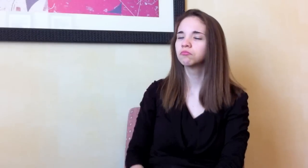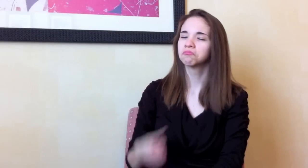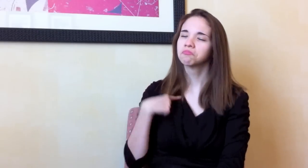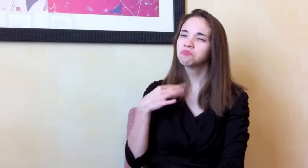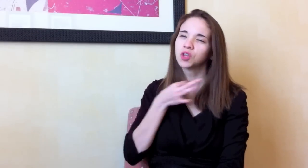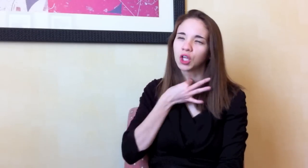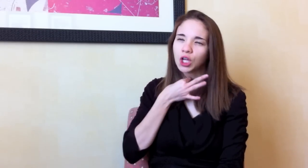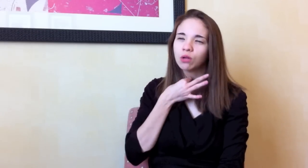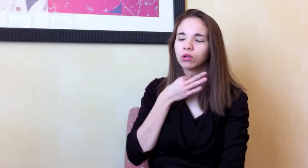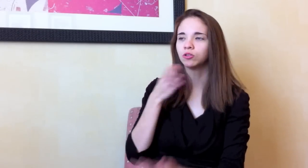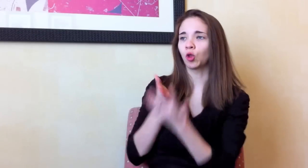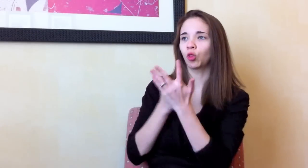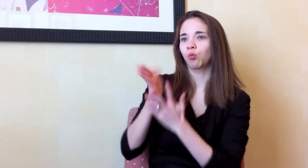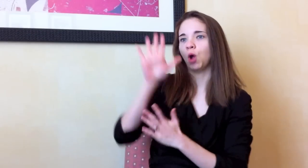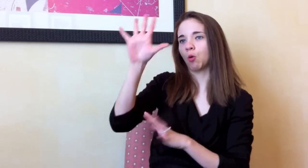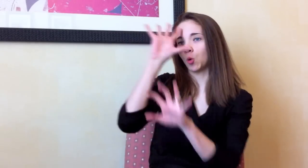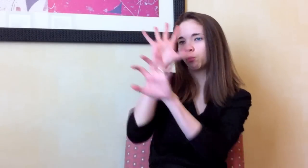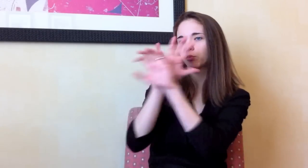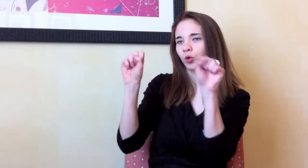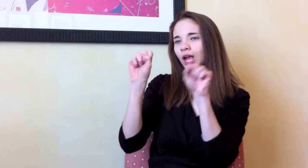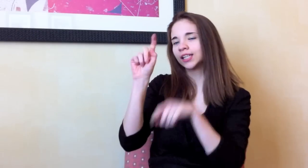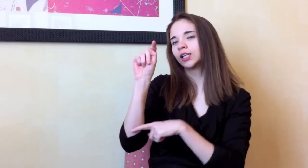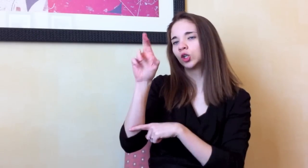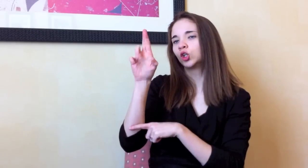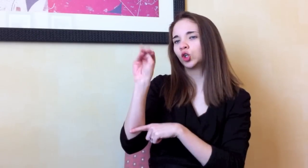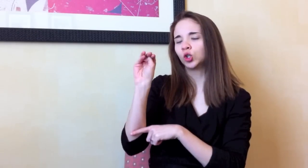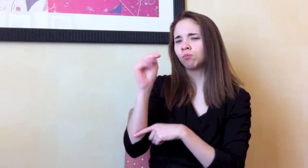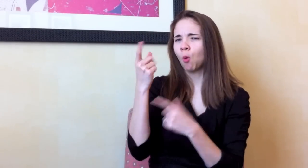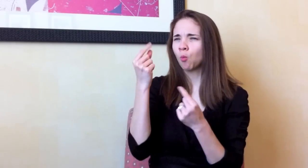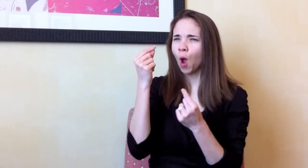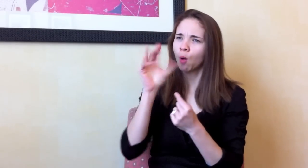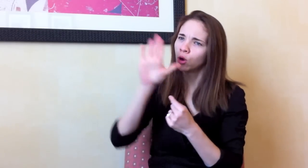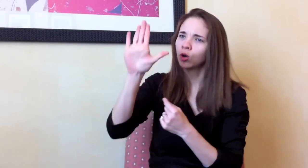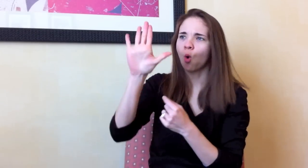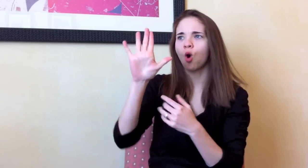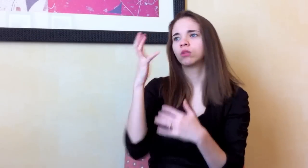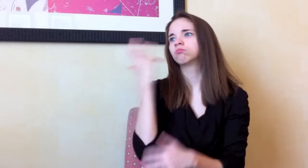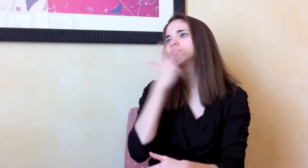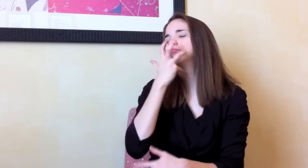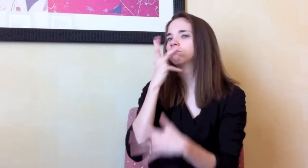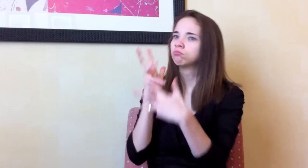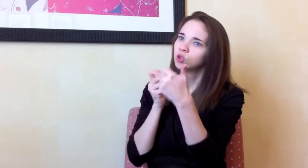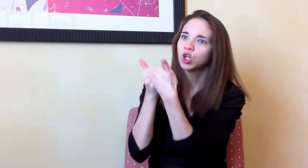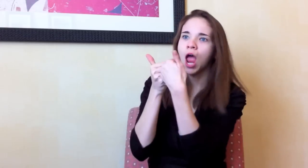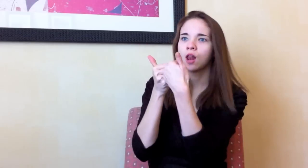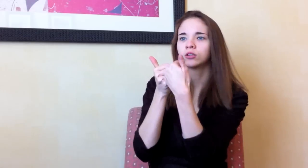What were your challenges during your term?